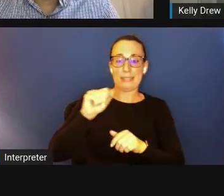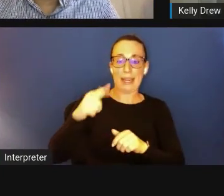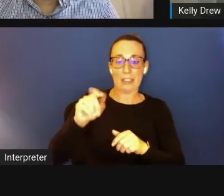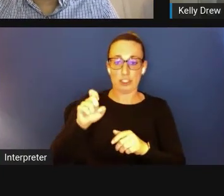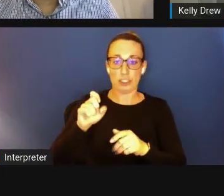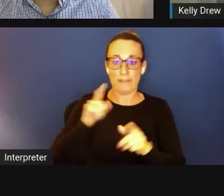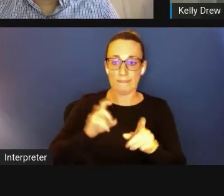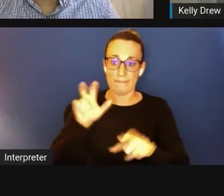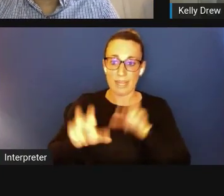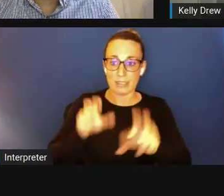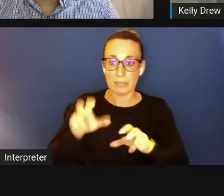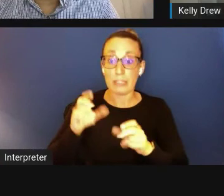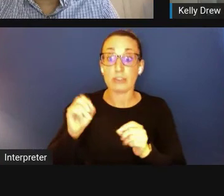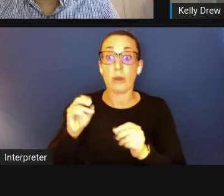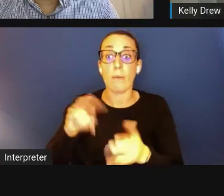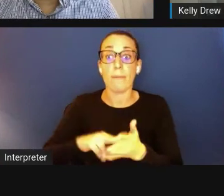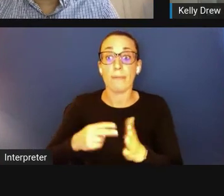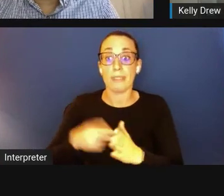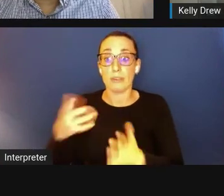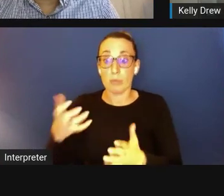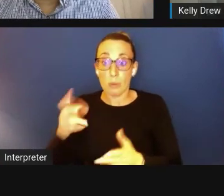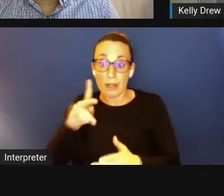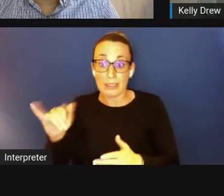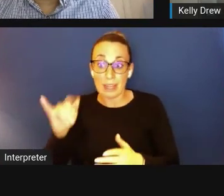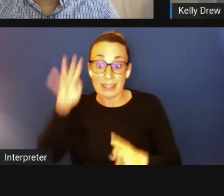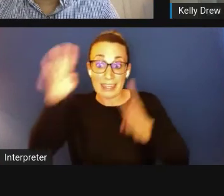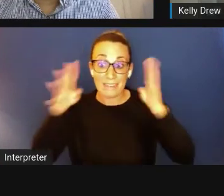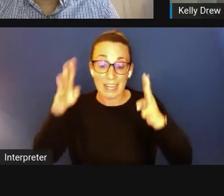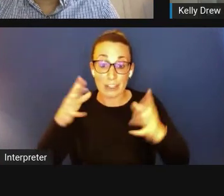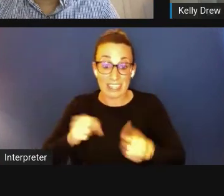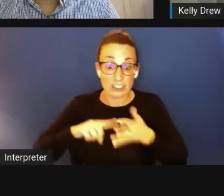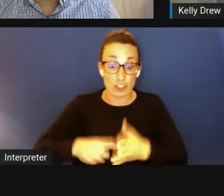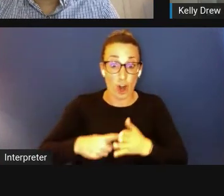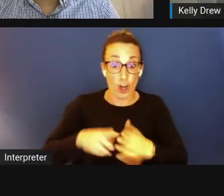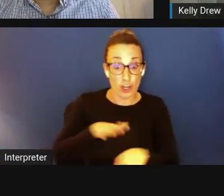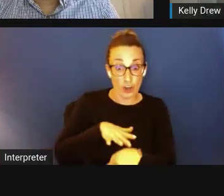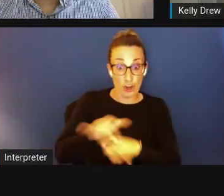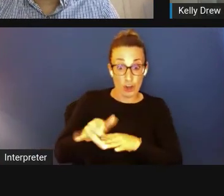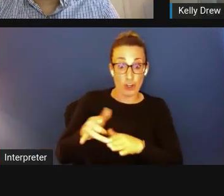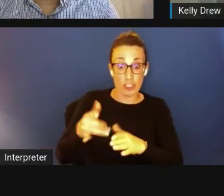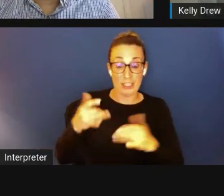to get involved with innovation early, and continue to grow their career,